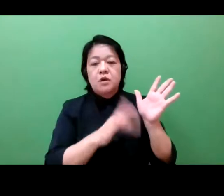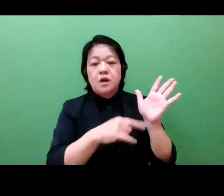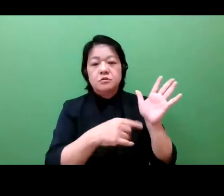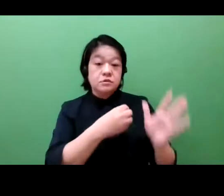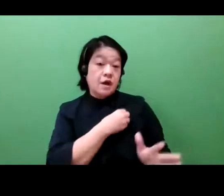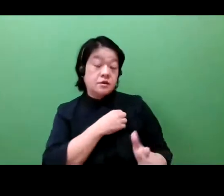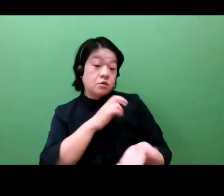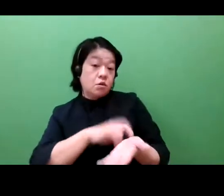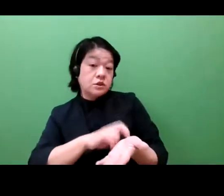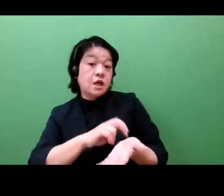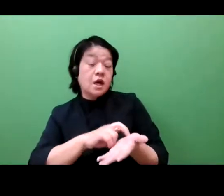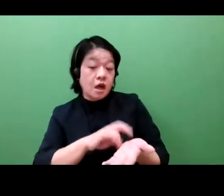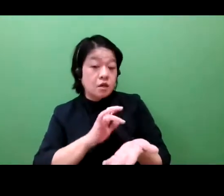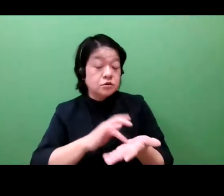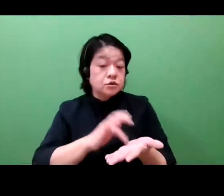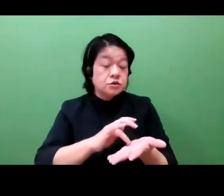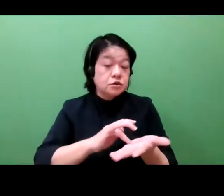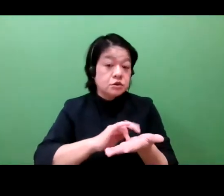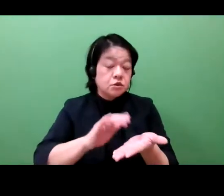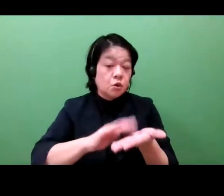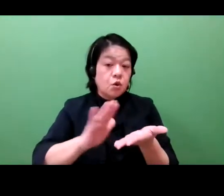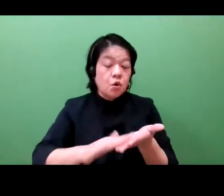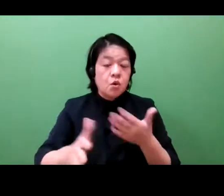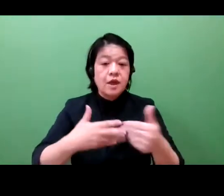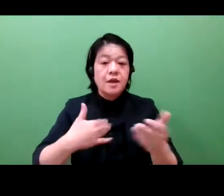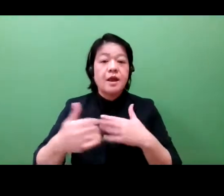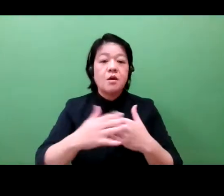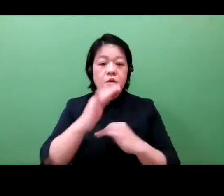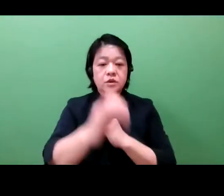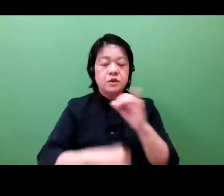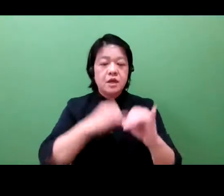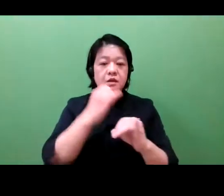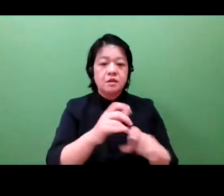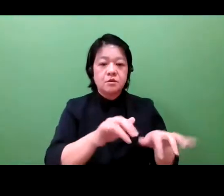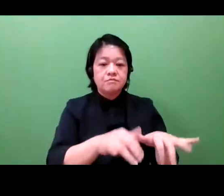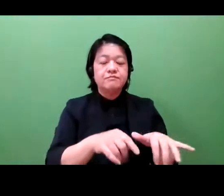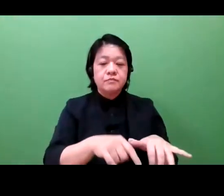[END PLAYBACK] that's available for member doctors